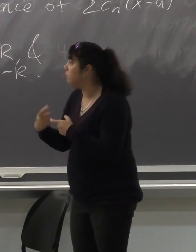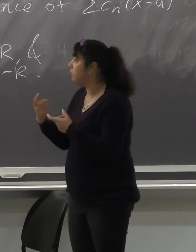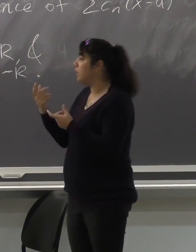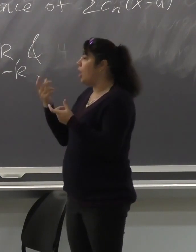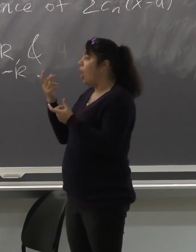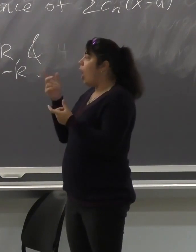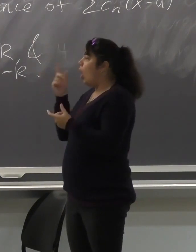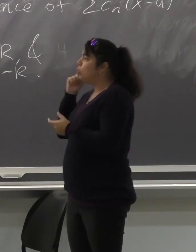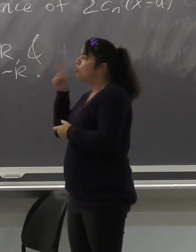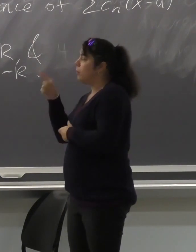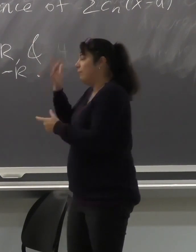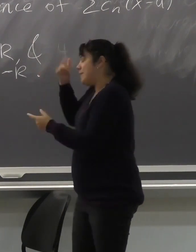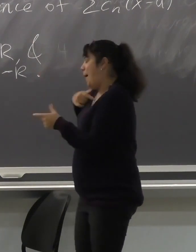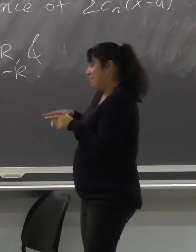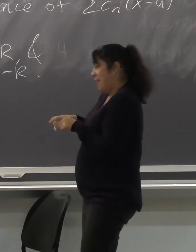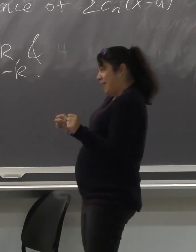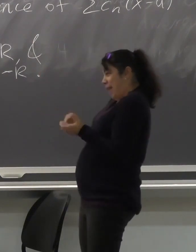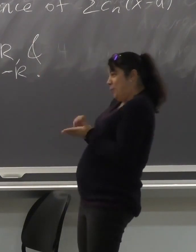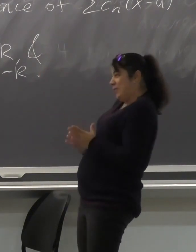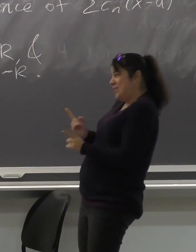If there are people who have mixed race, like Black Spanish,